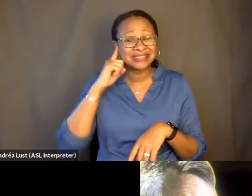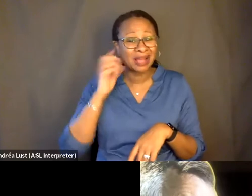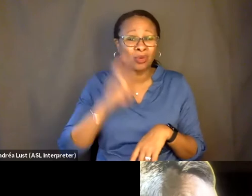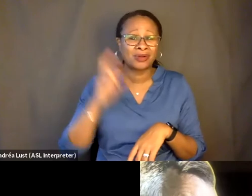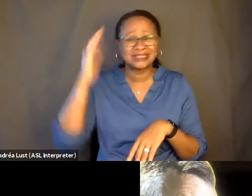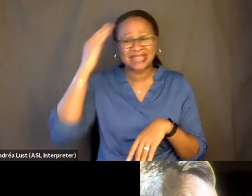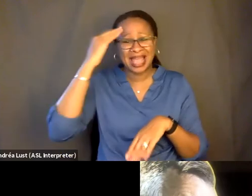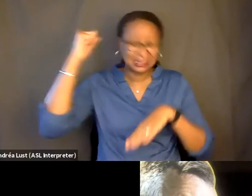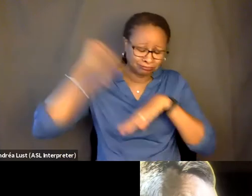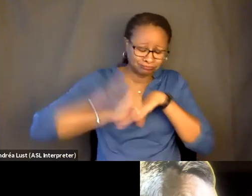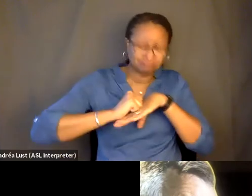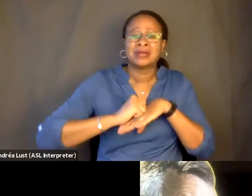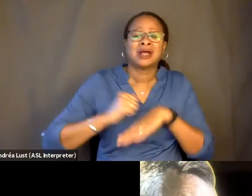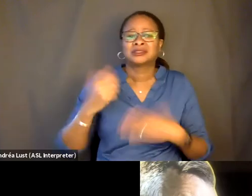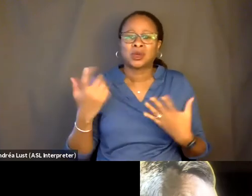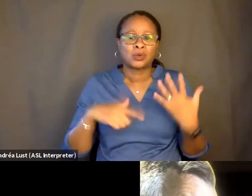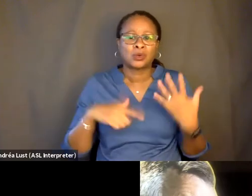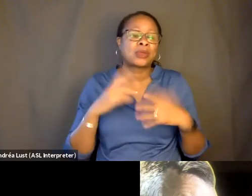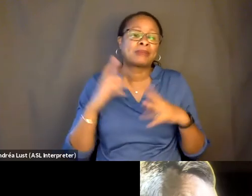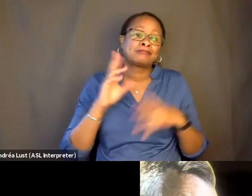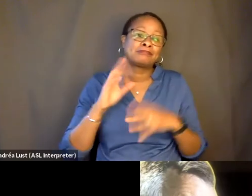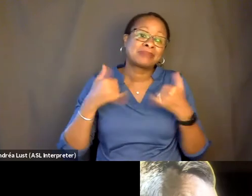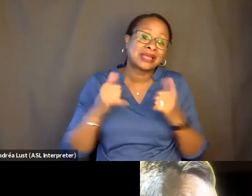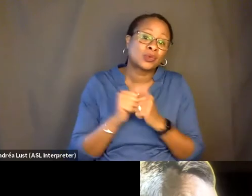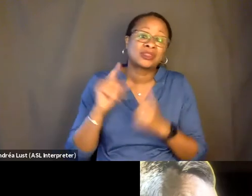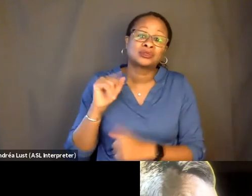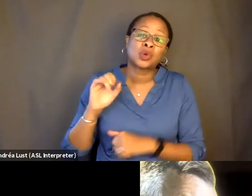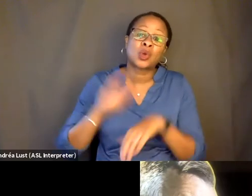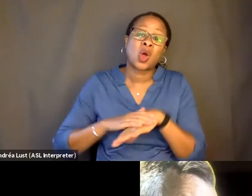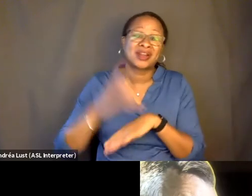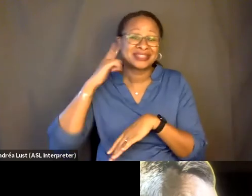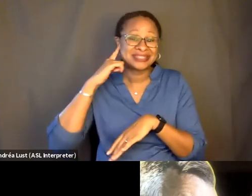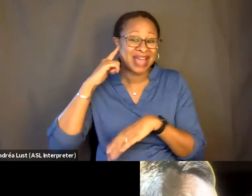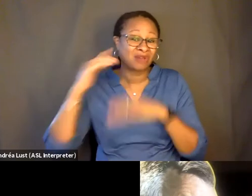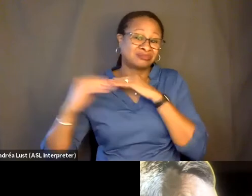a sound level, knowing that it would take us into this new place.